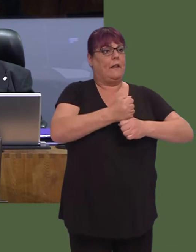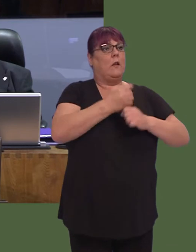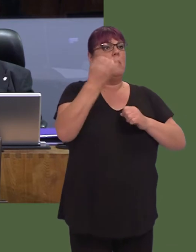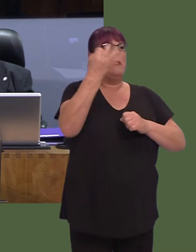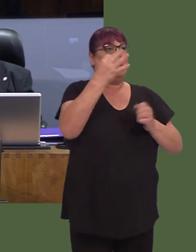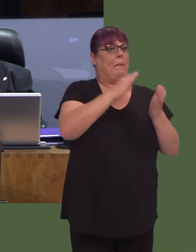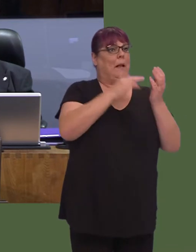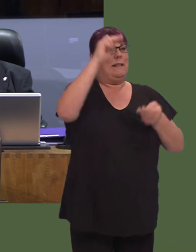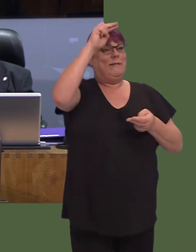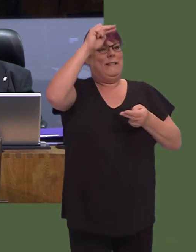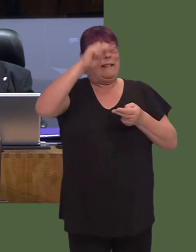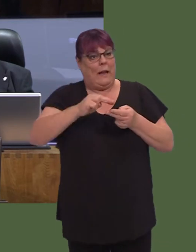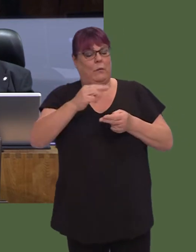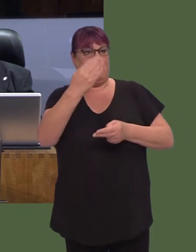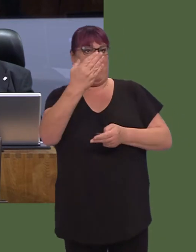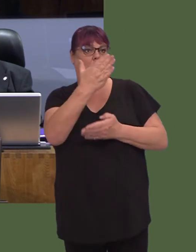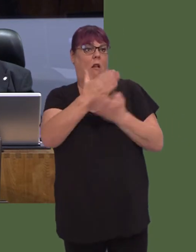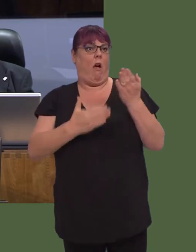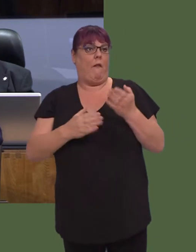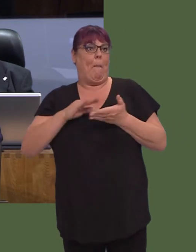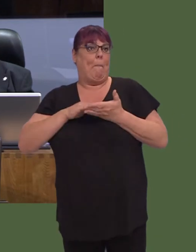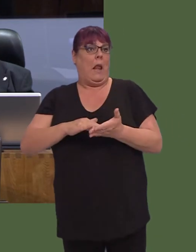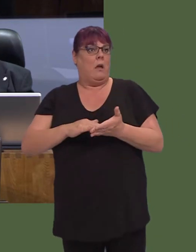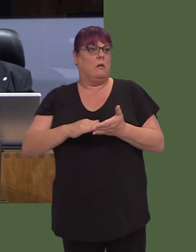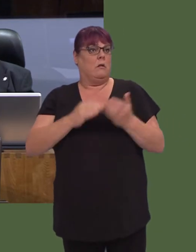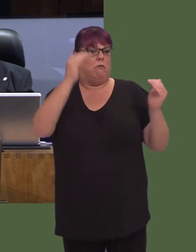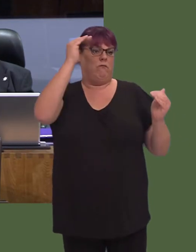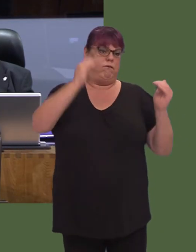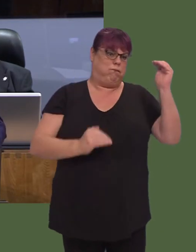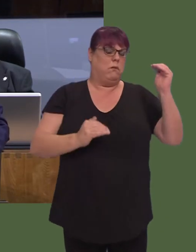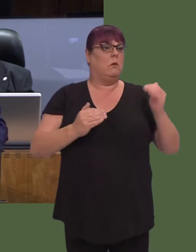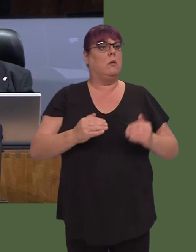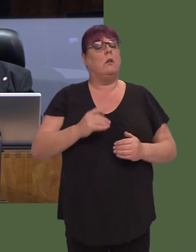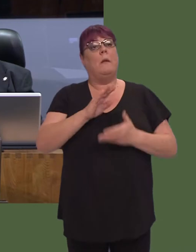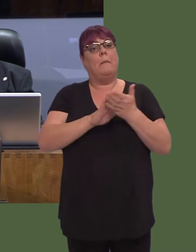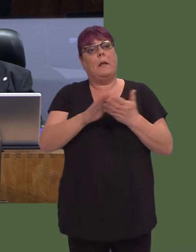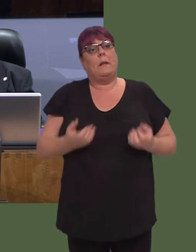to £9.5 million, and it's therefore true to say that spending on flood-risk management